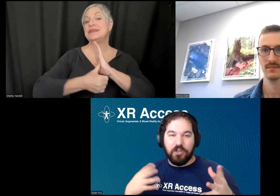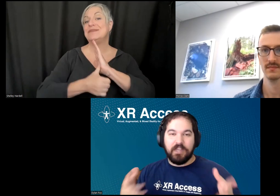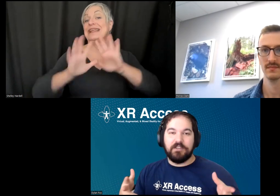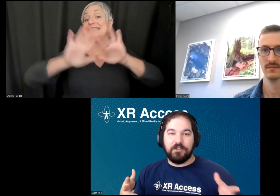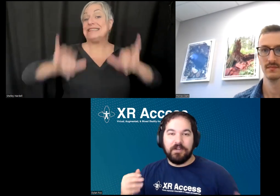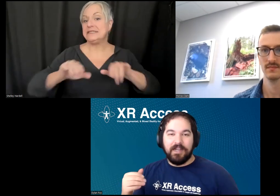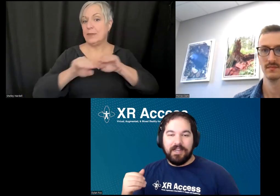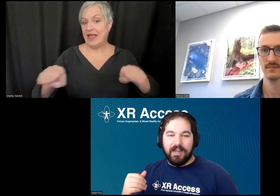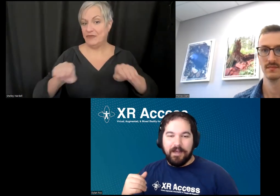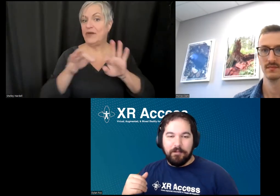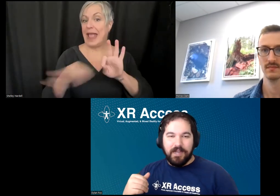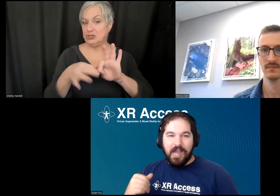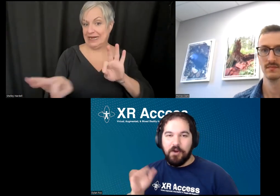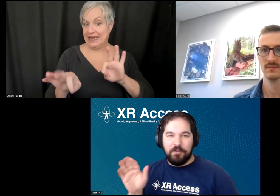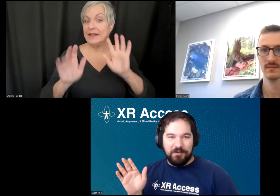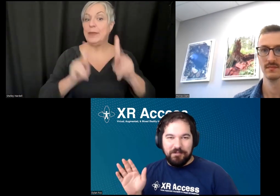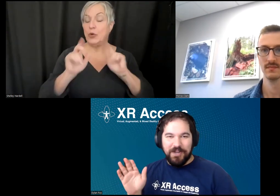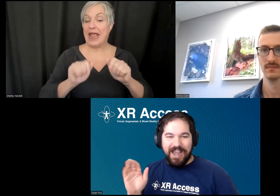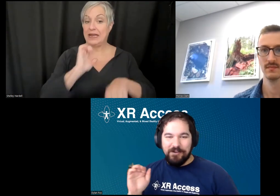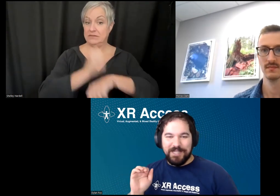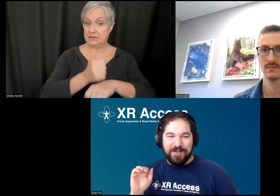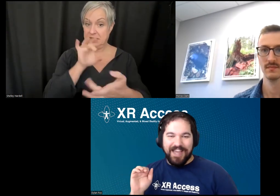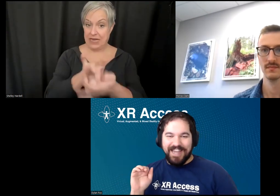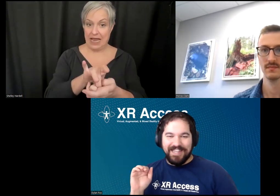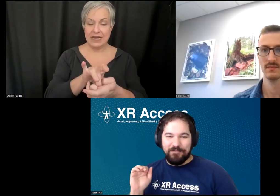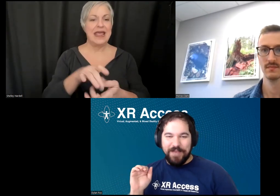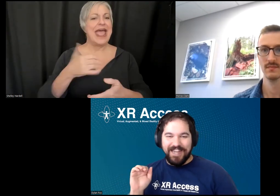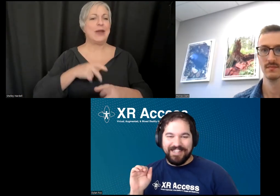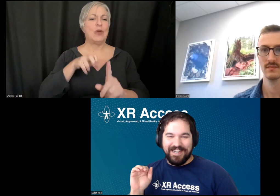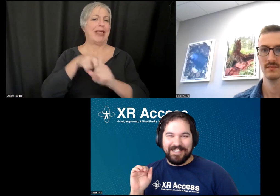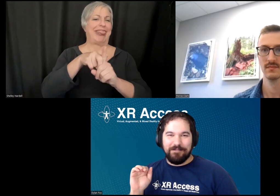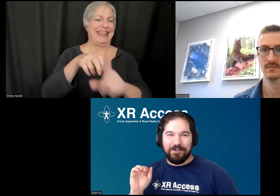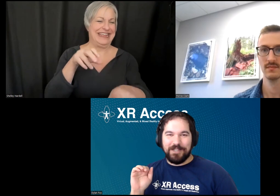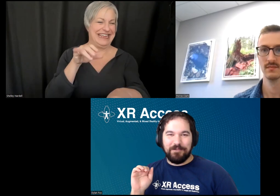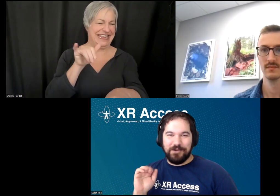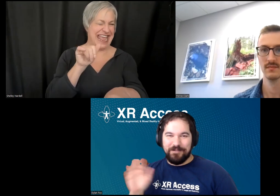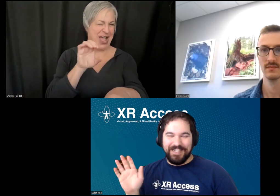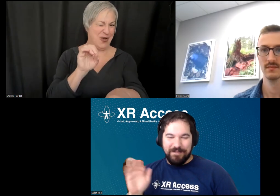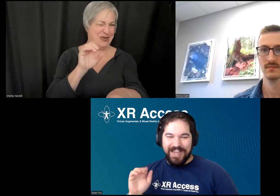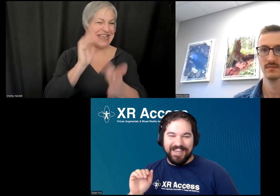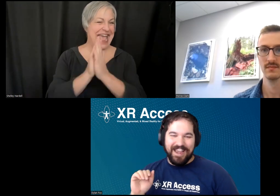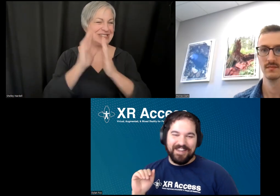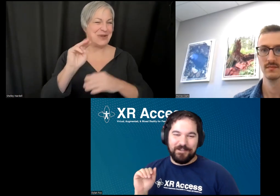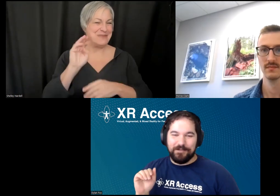hook into. I won't put Yao on the spot to ask if Meta has done anything similar, because I'm sure it'll be under NDA until it